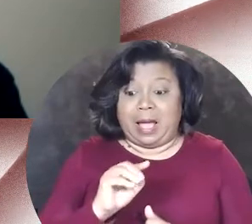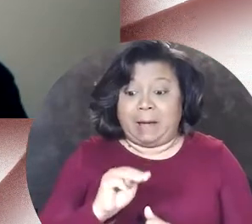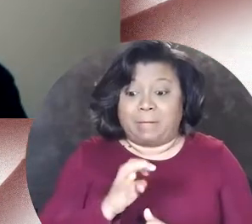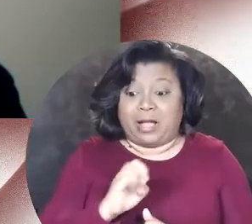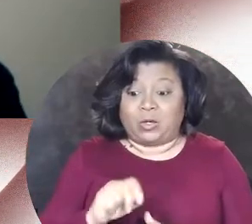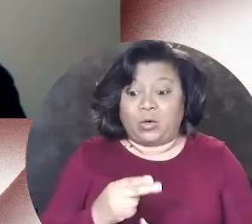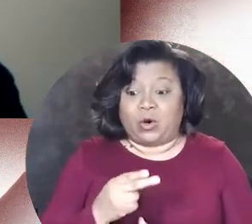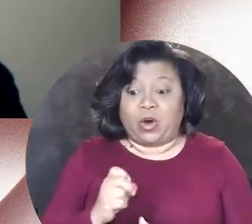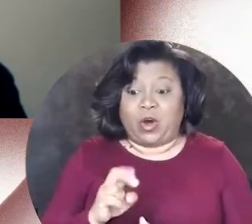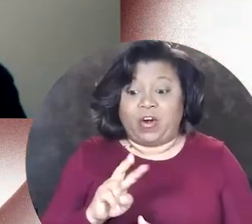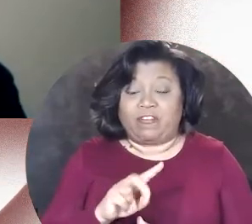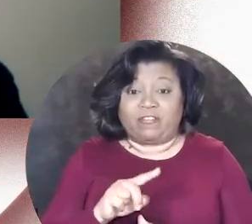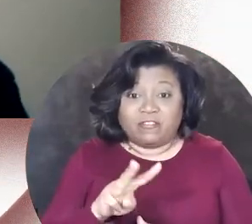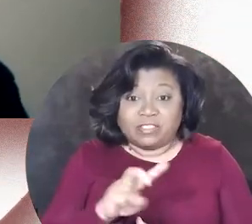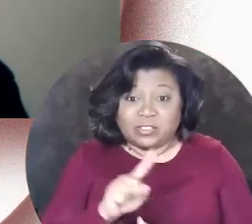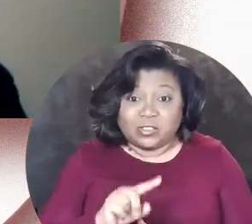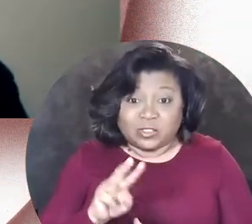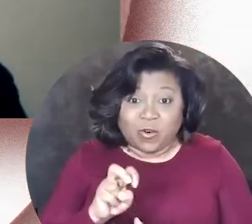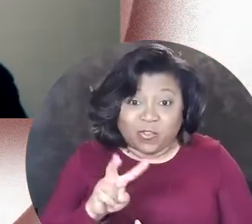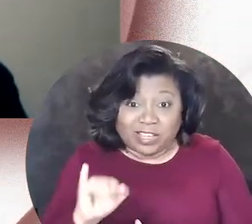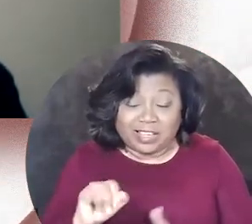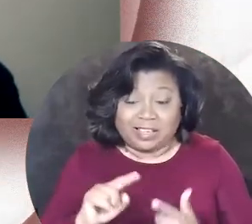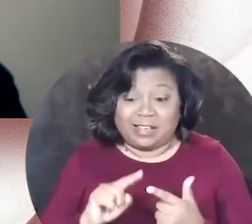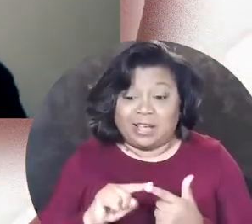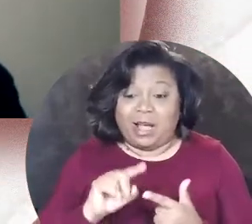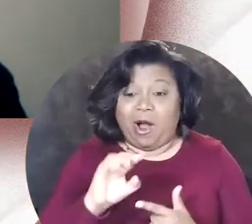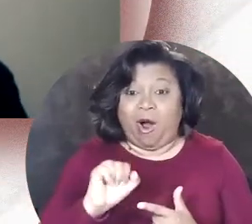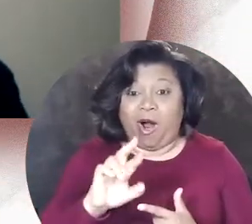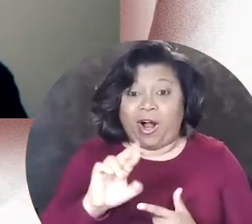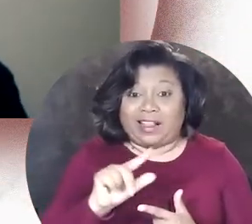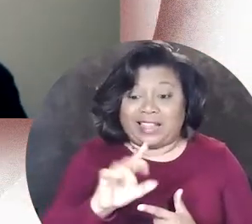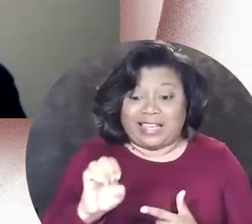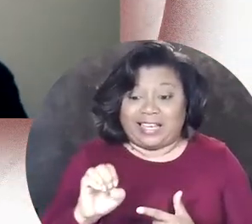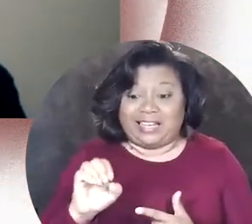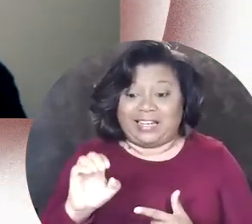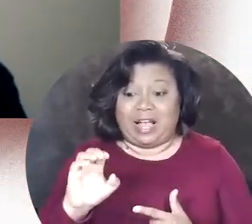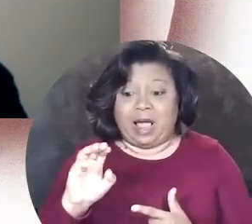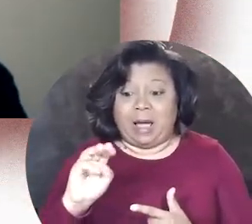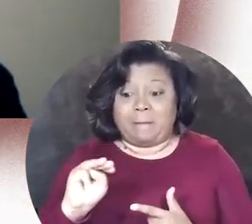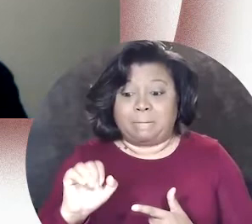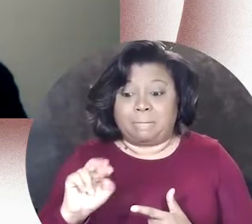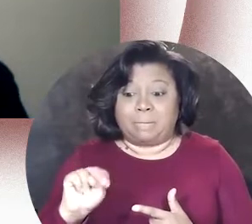Michael Herzovi, Arlene Malinowski, and Robert Schleifer